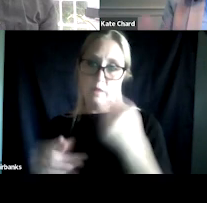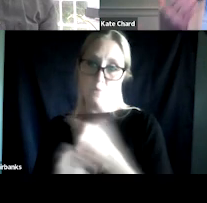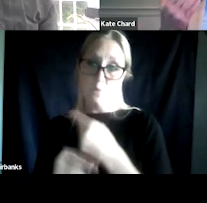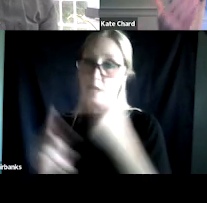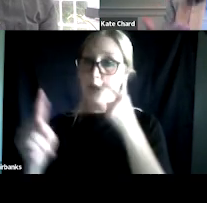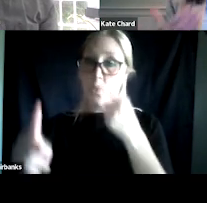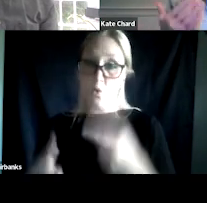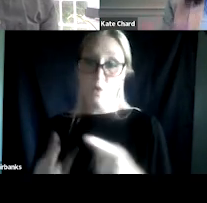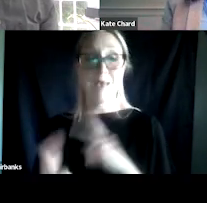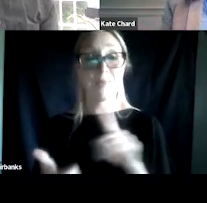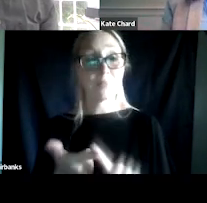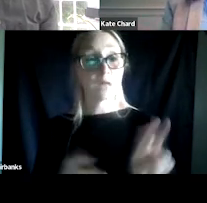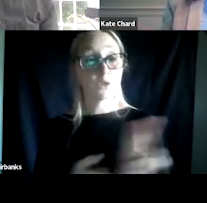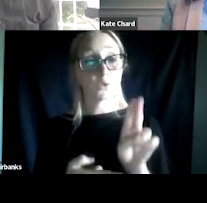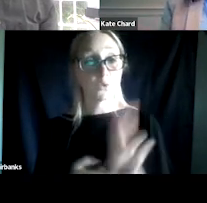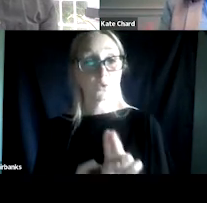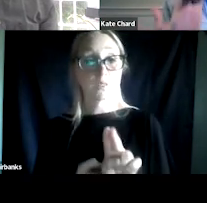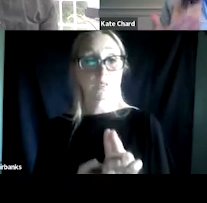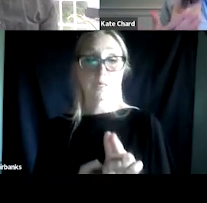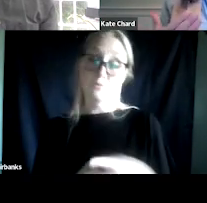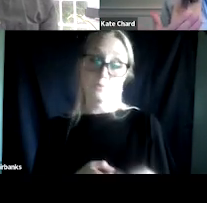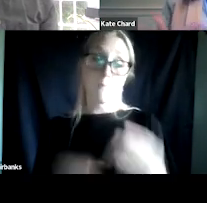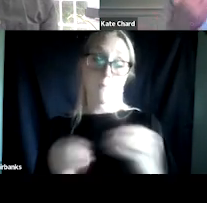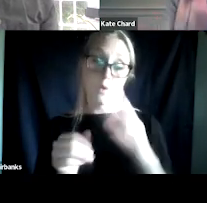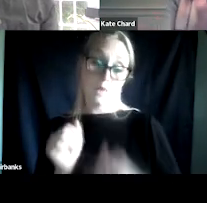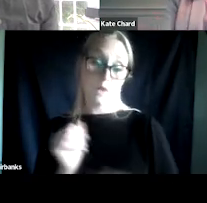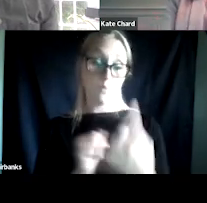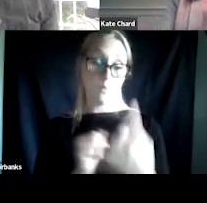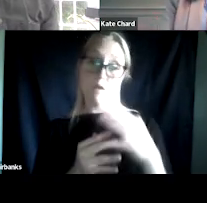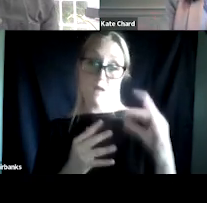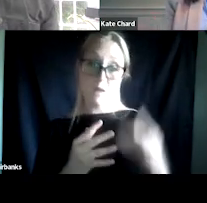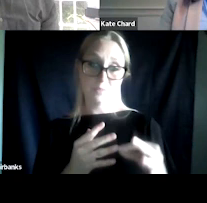And then using concurrent options, stop thinking about this as they have to reach X point